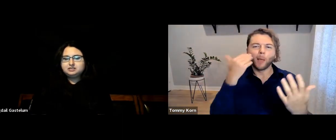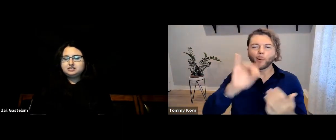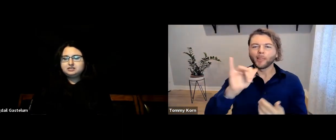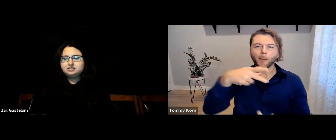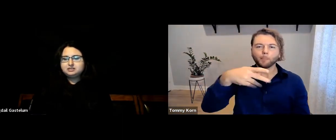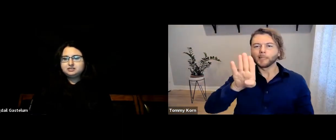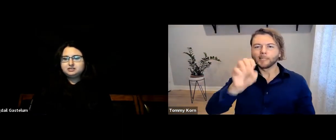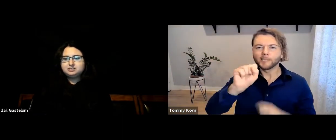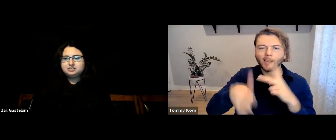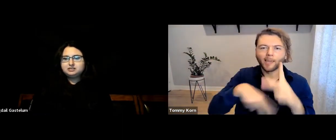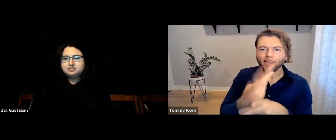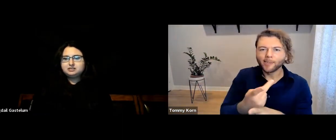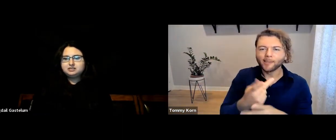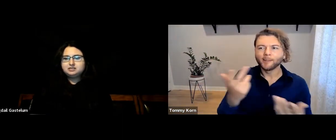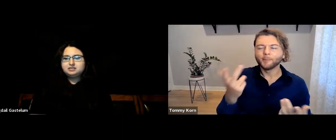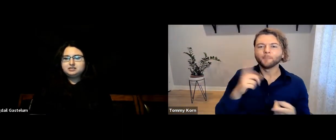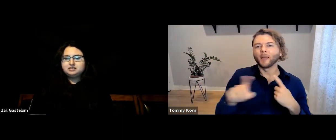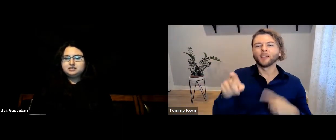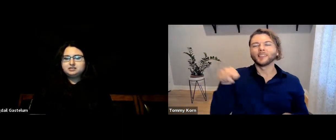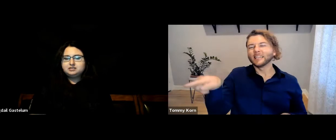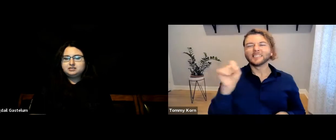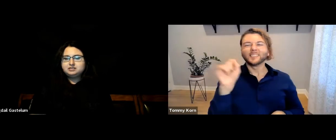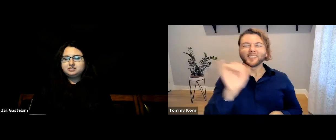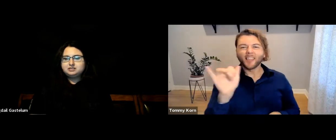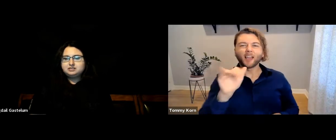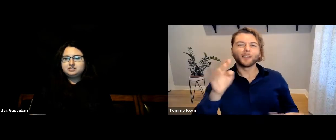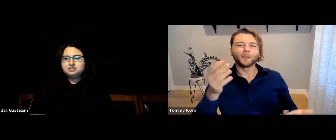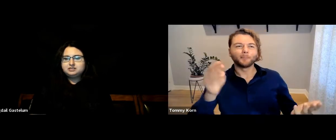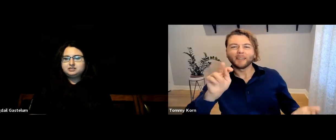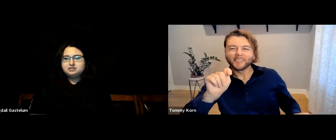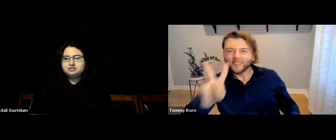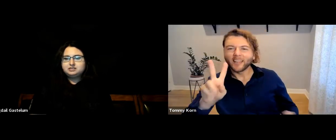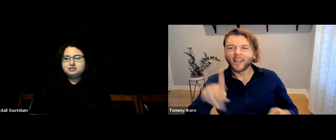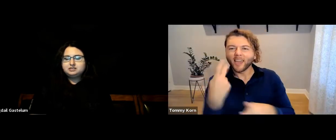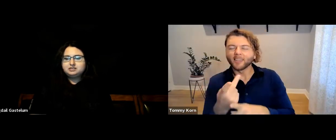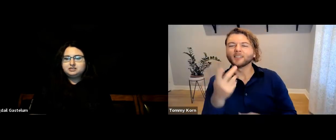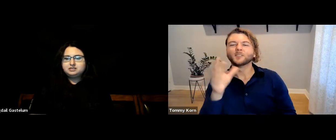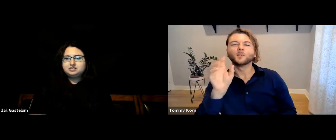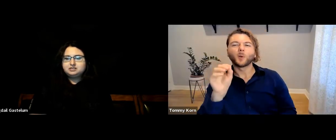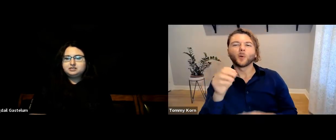you know, like a PBS sort of thing, but Deaf U is more like MTV.